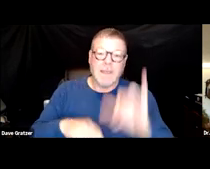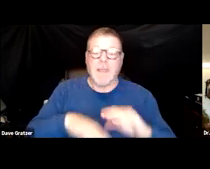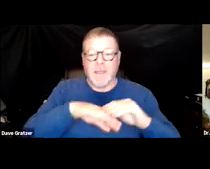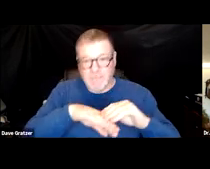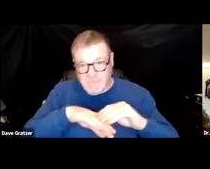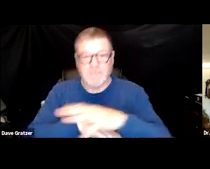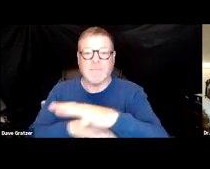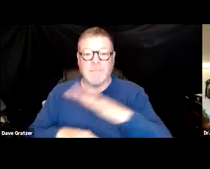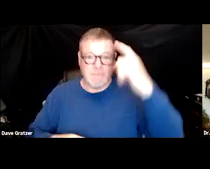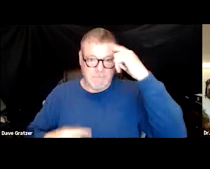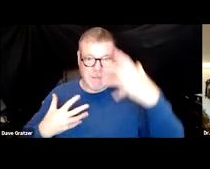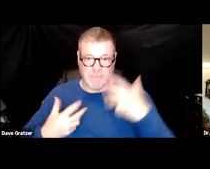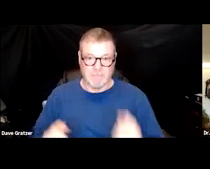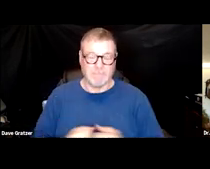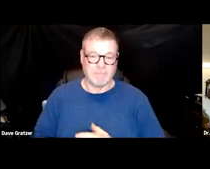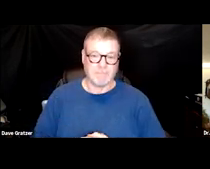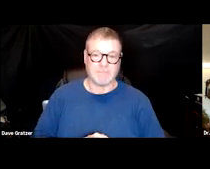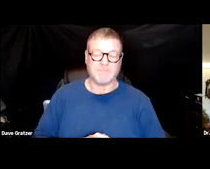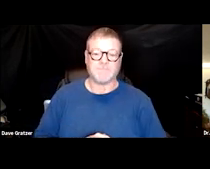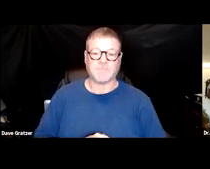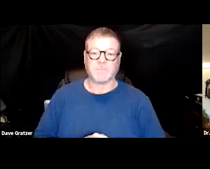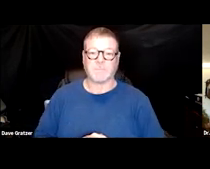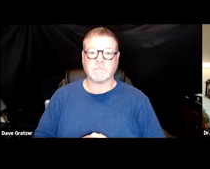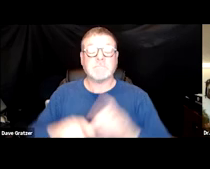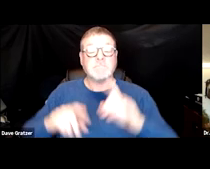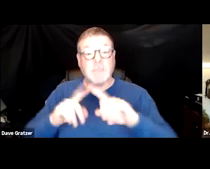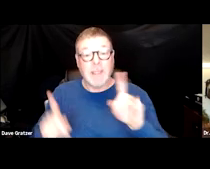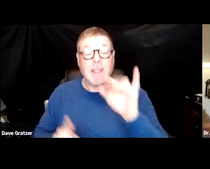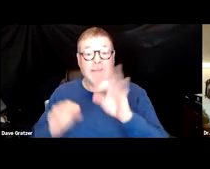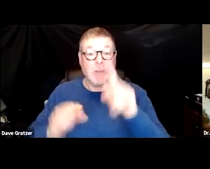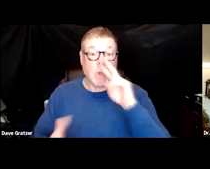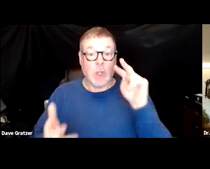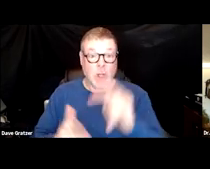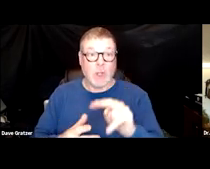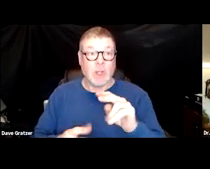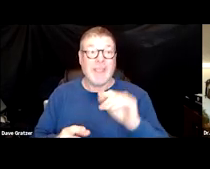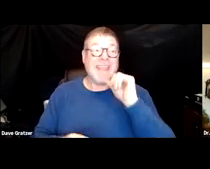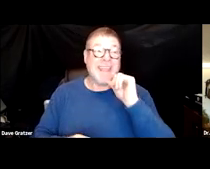an underlying mental health disorder but if you look at the non-exertional symptoms